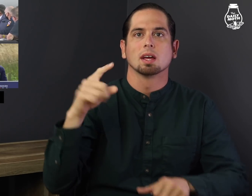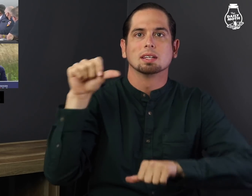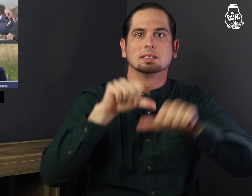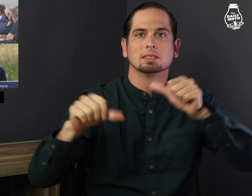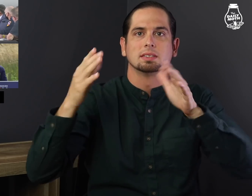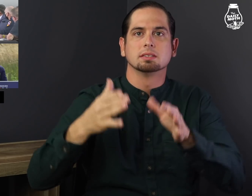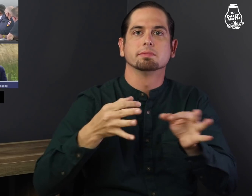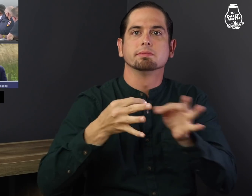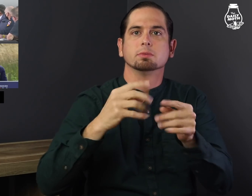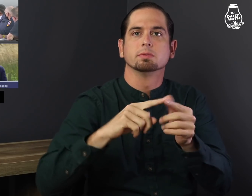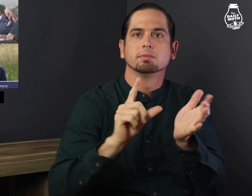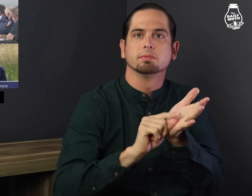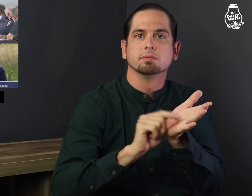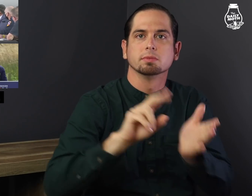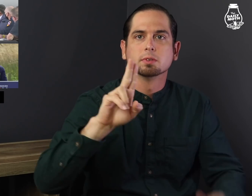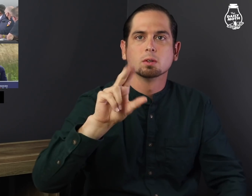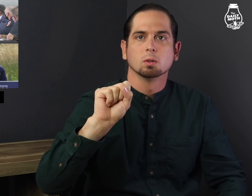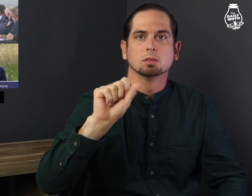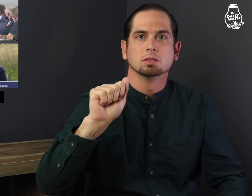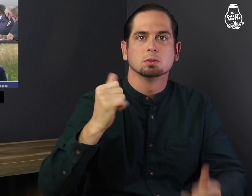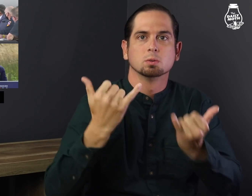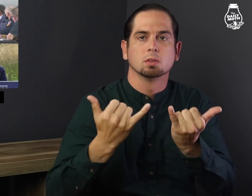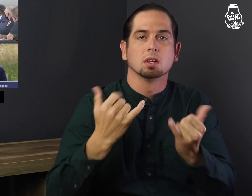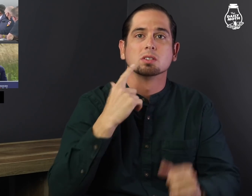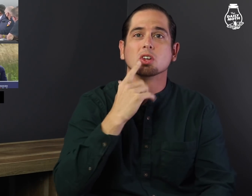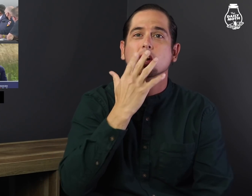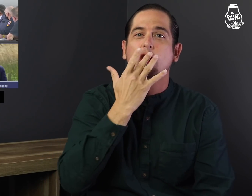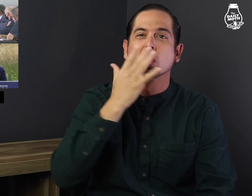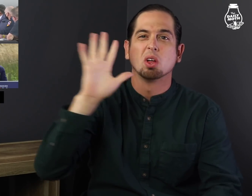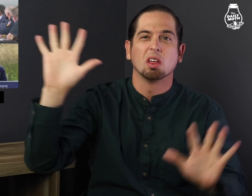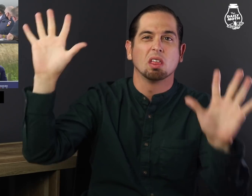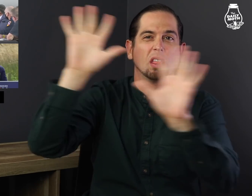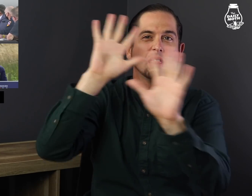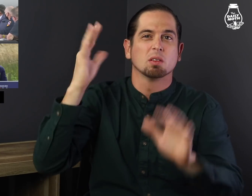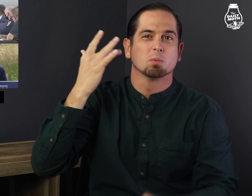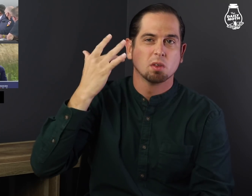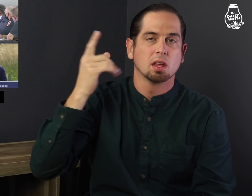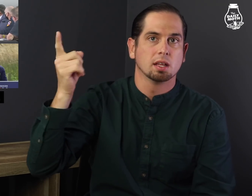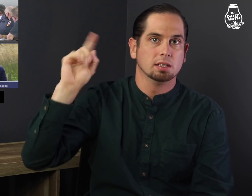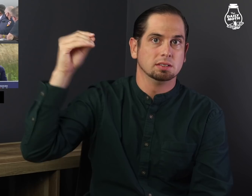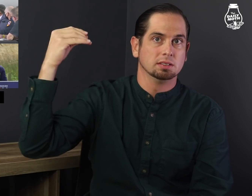A scientist told USAToday that the color is from